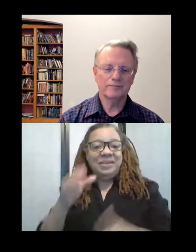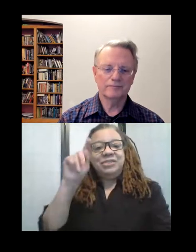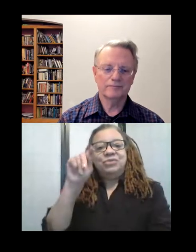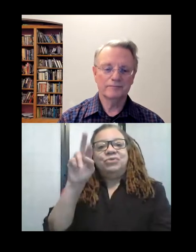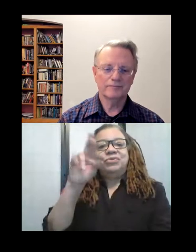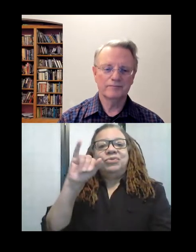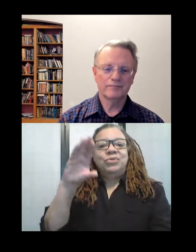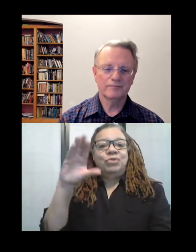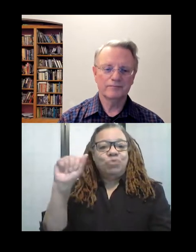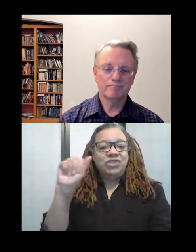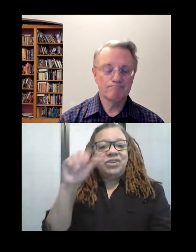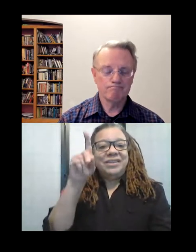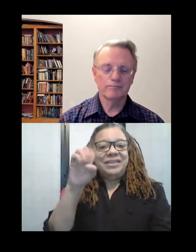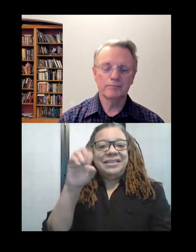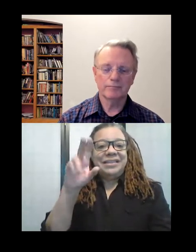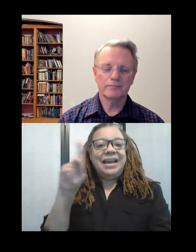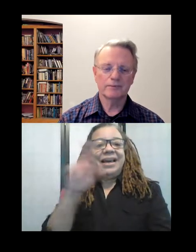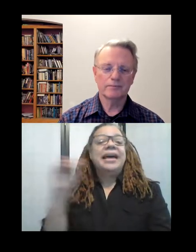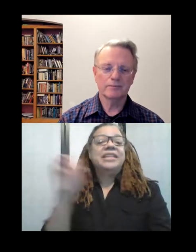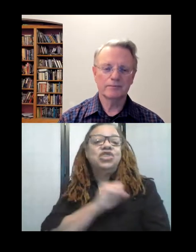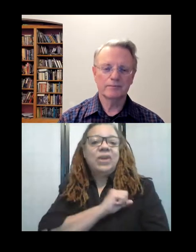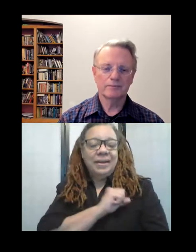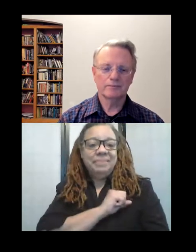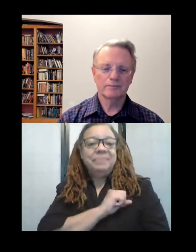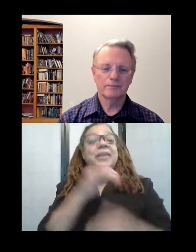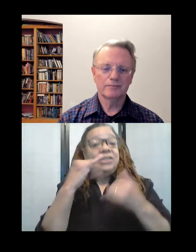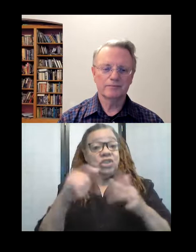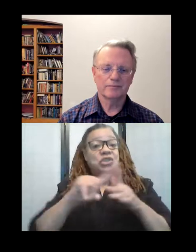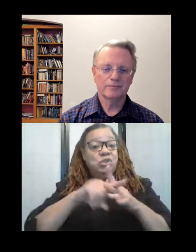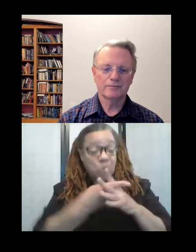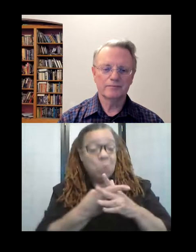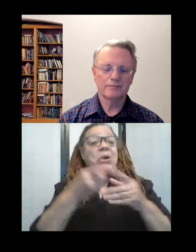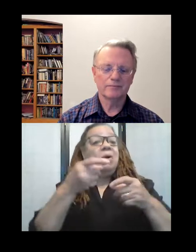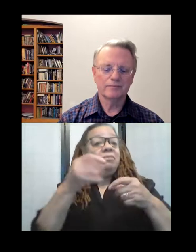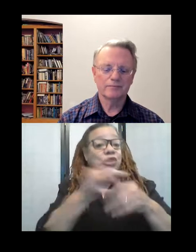to a degree in fine arts photography, to her own commercial graphic screen printing